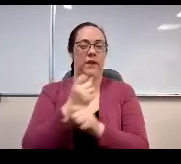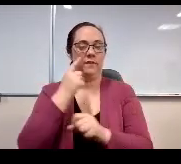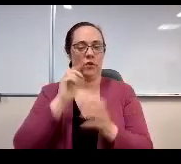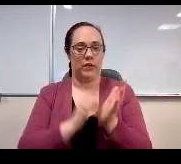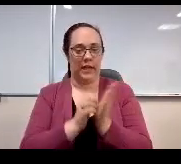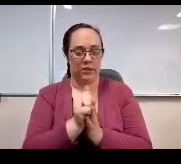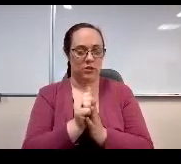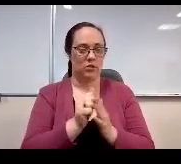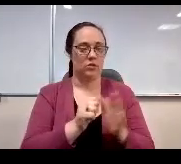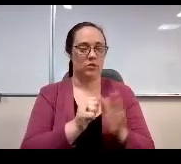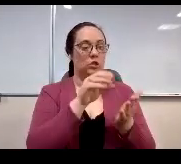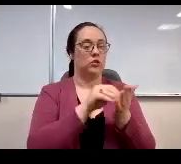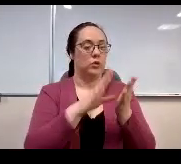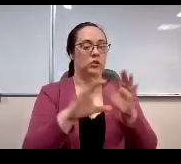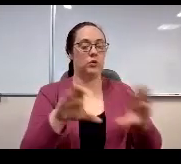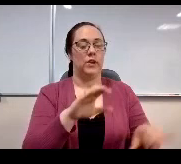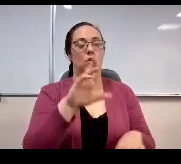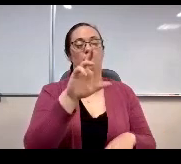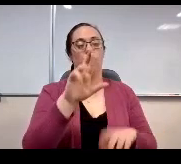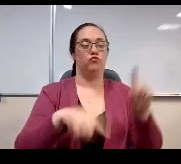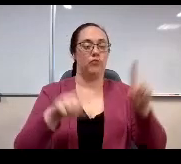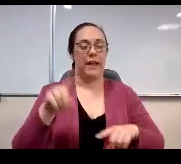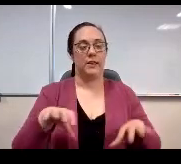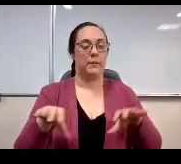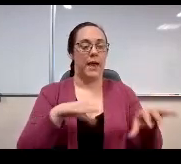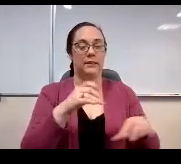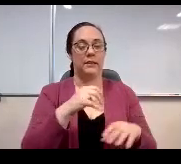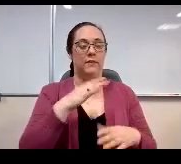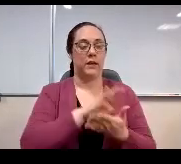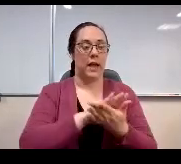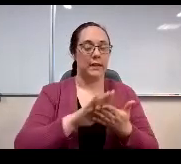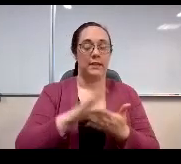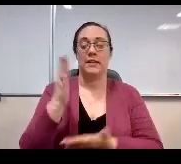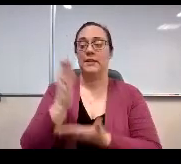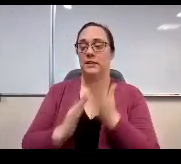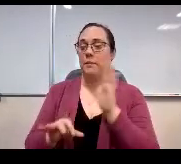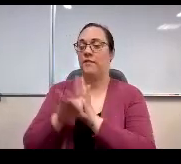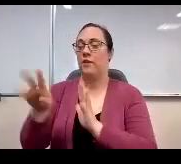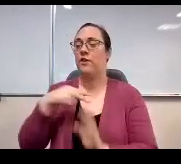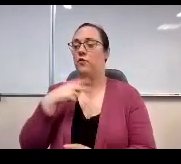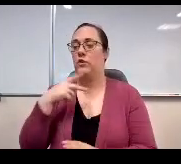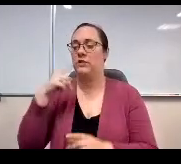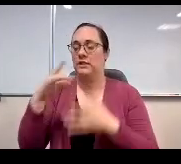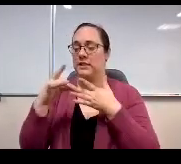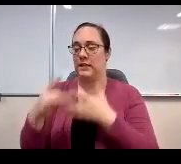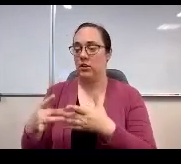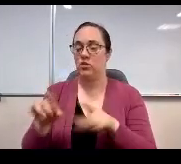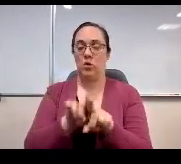acts of kindness at some students who found their voices as leaders. We also celebrated student athletes